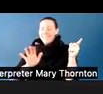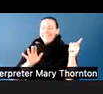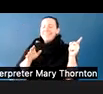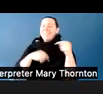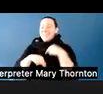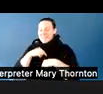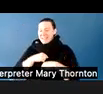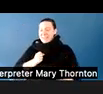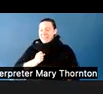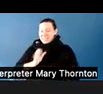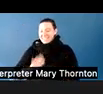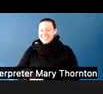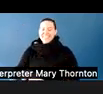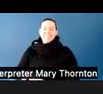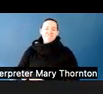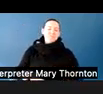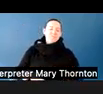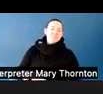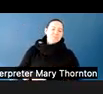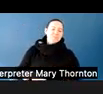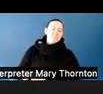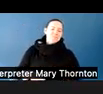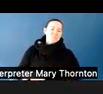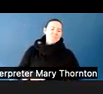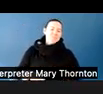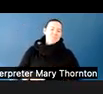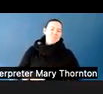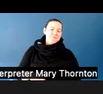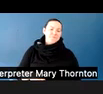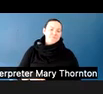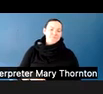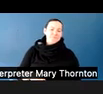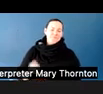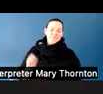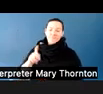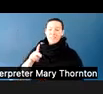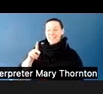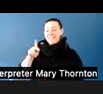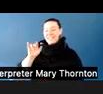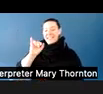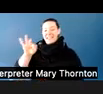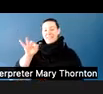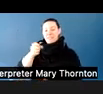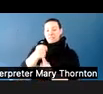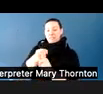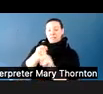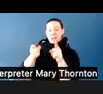maybe a disruption that feels larger than typical or we don't know what to do, here are some things